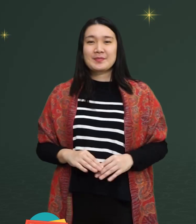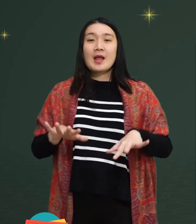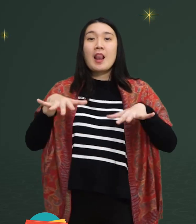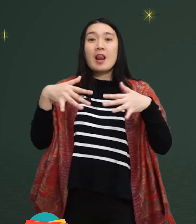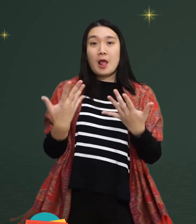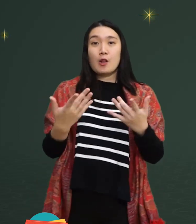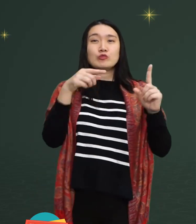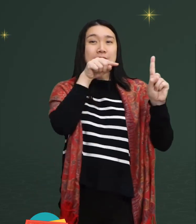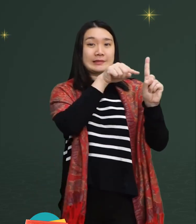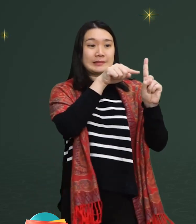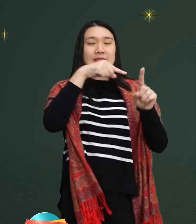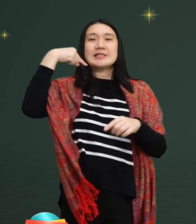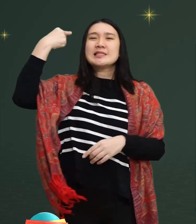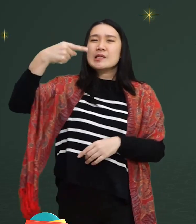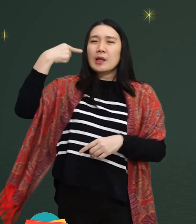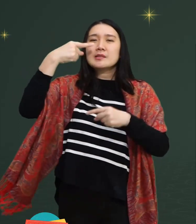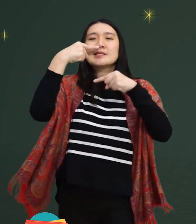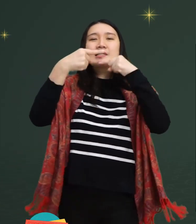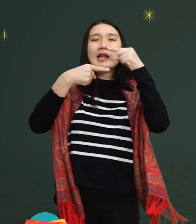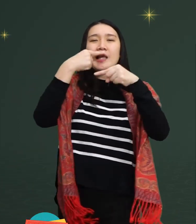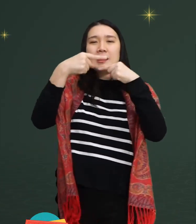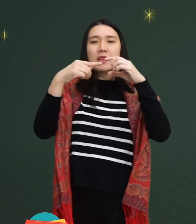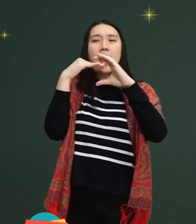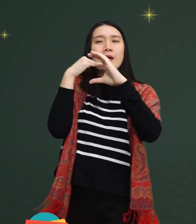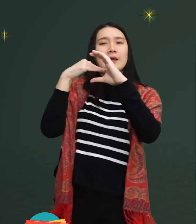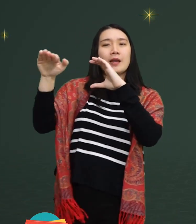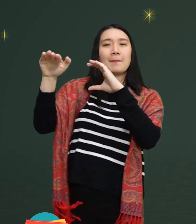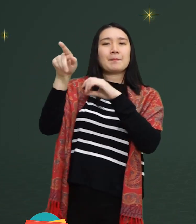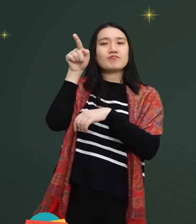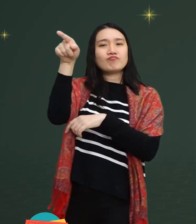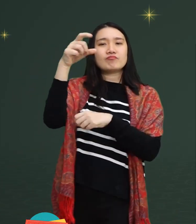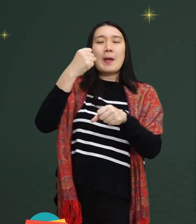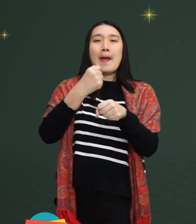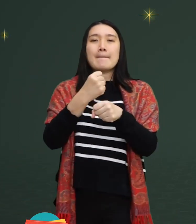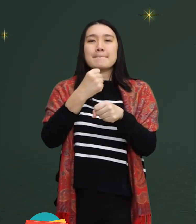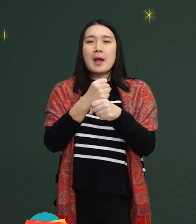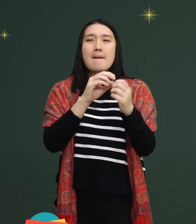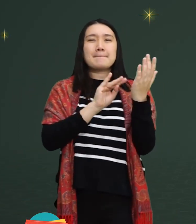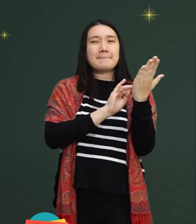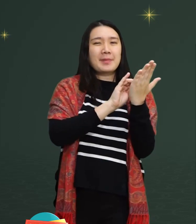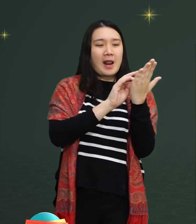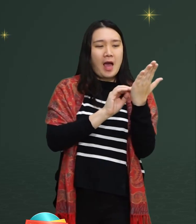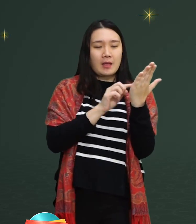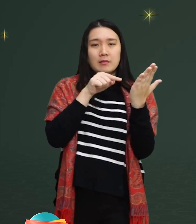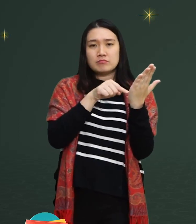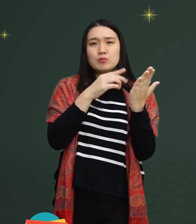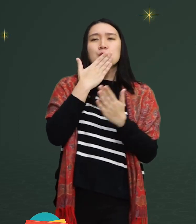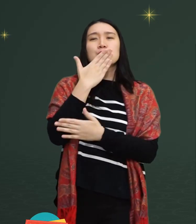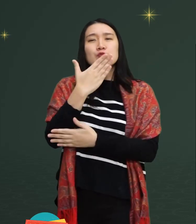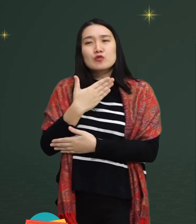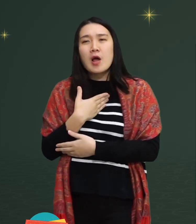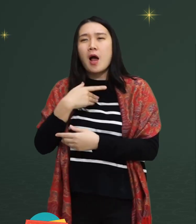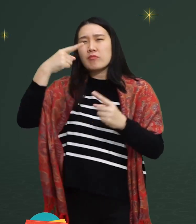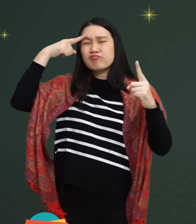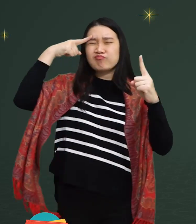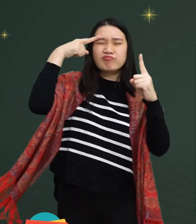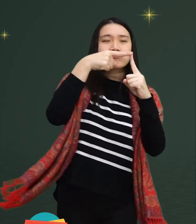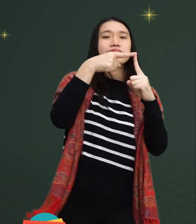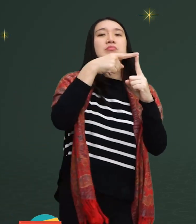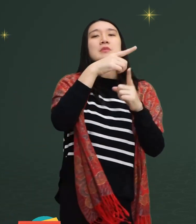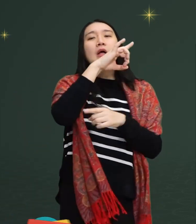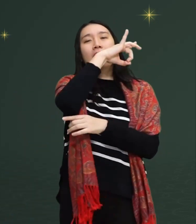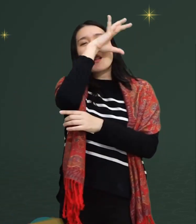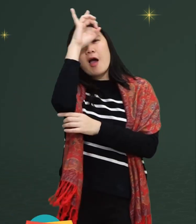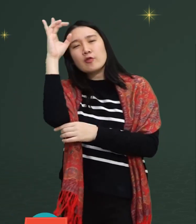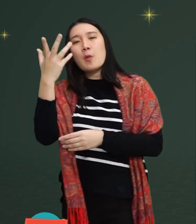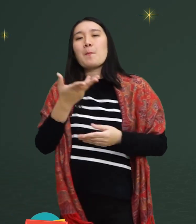Continuing Rastini often sent to Echo Braille and the target is about to expand,